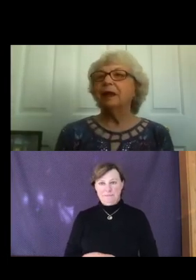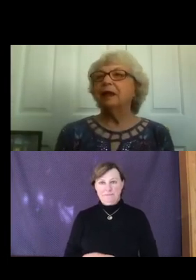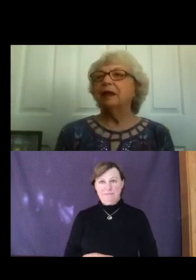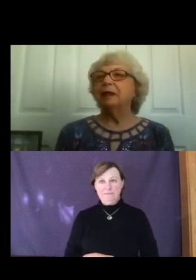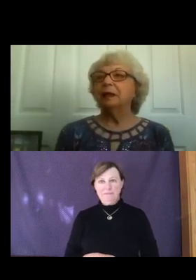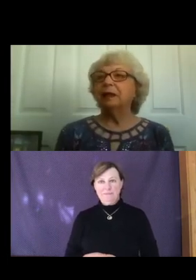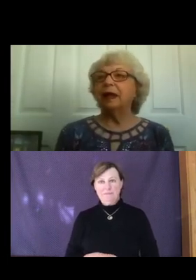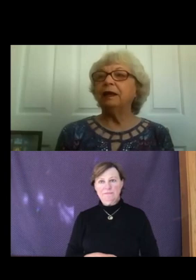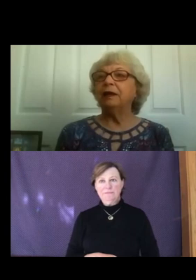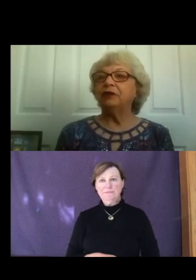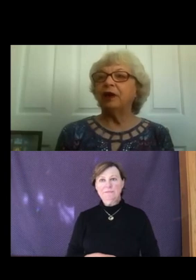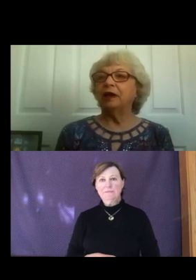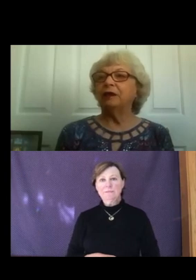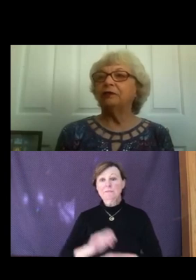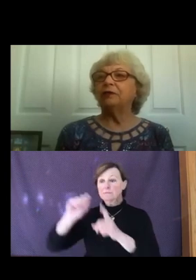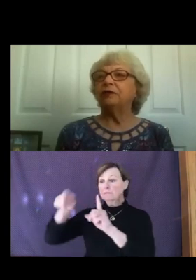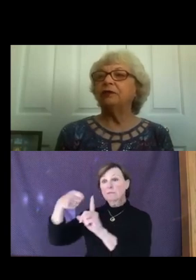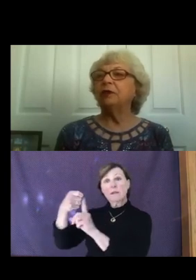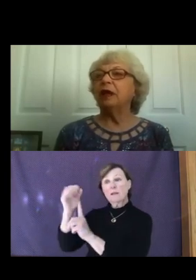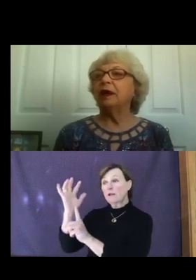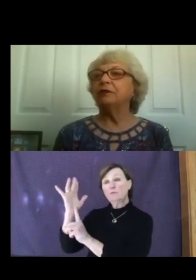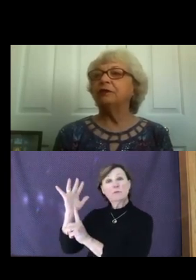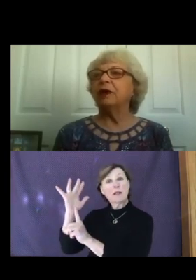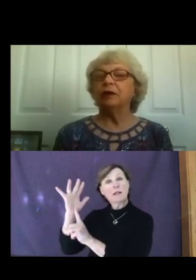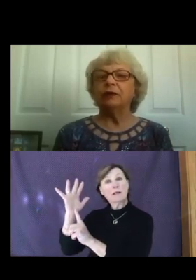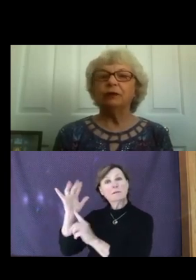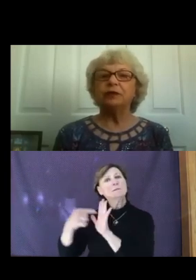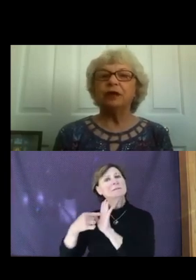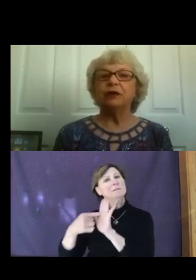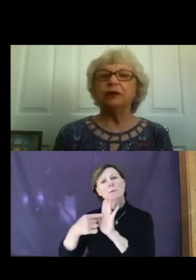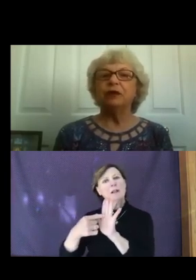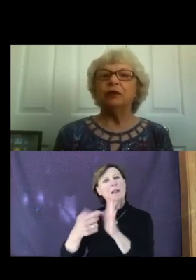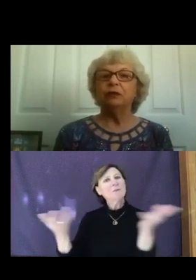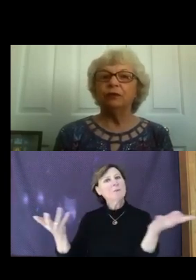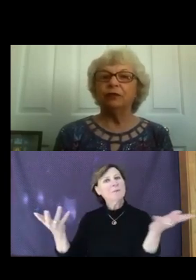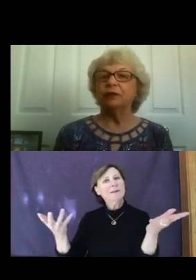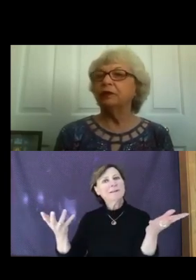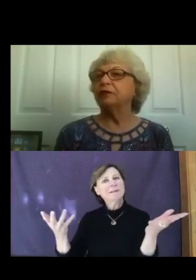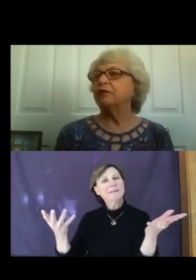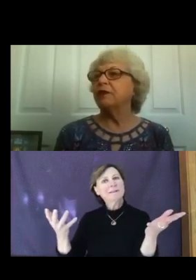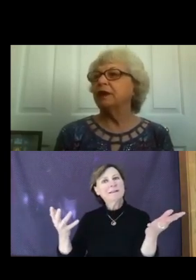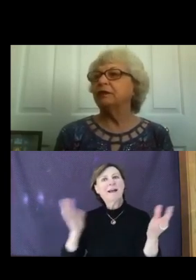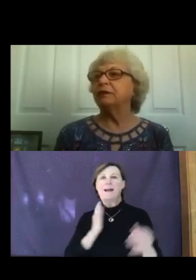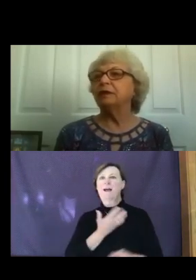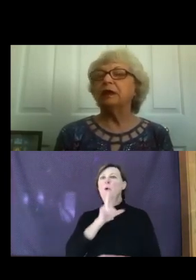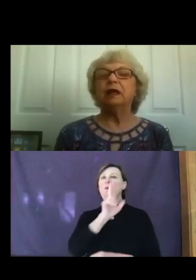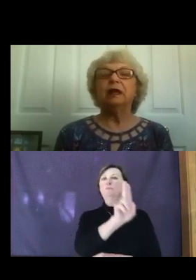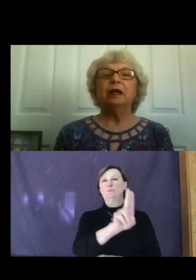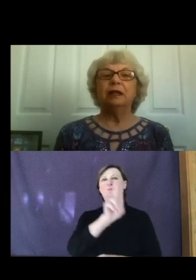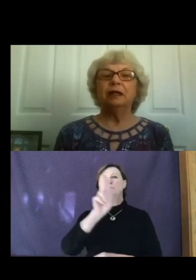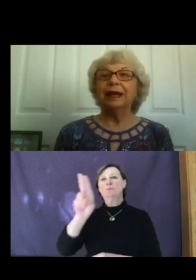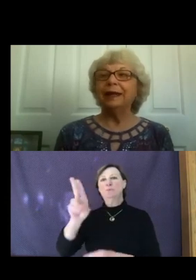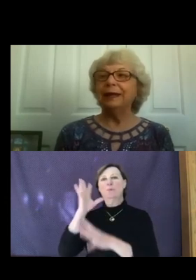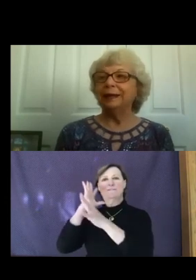Lighting a chalice symbolizes our Unitarian Universalists faith. Lighting a